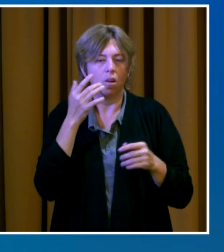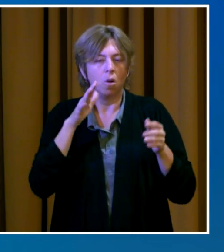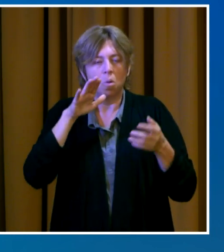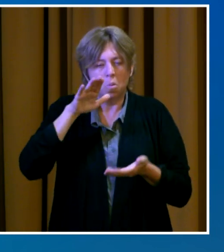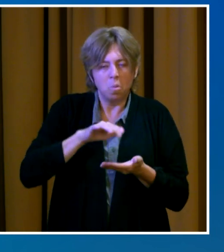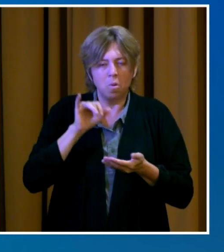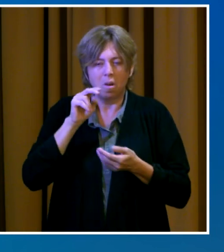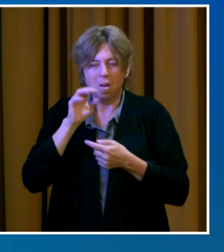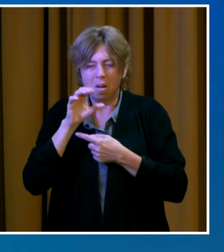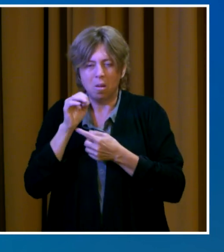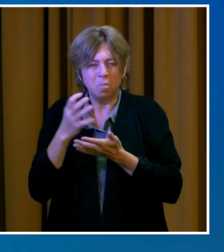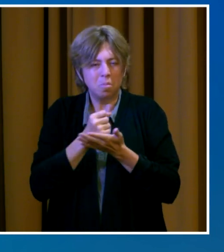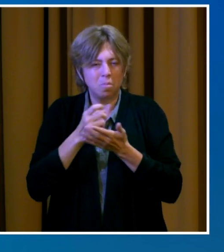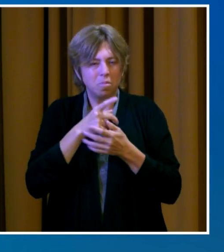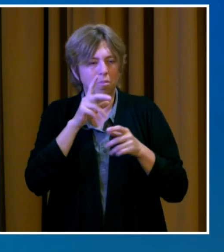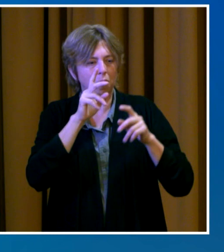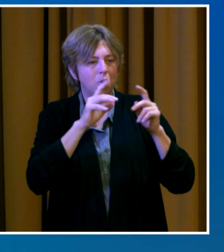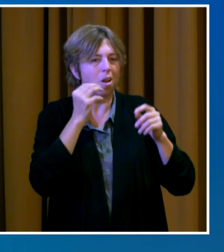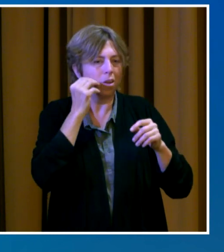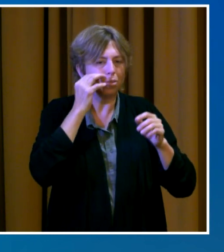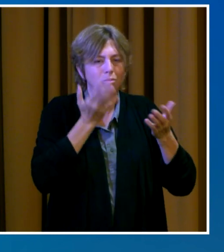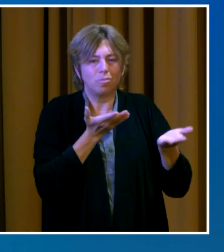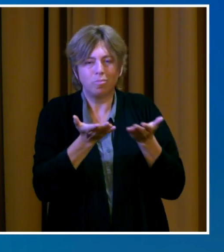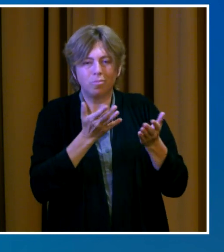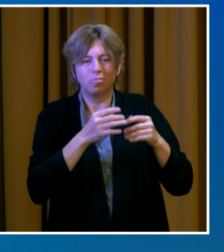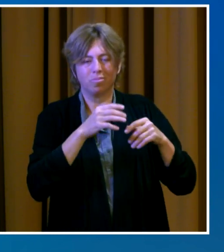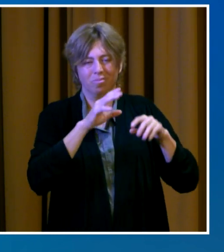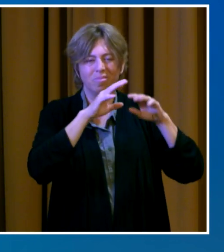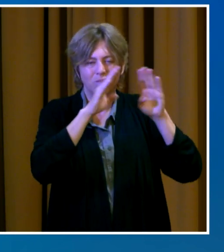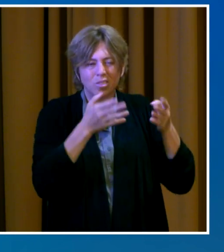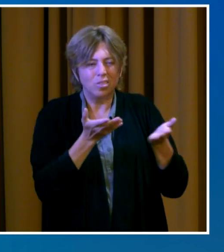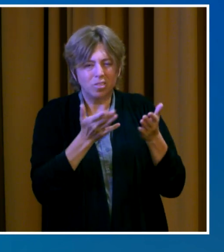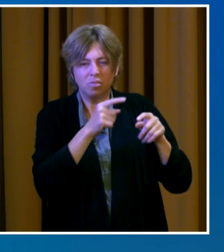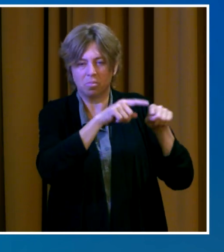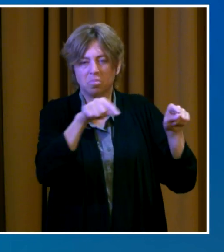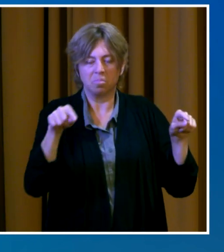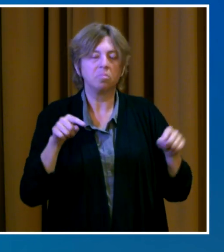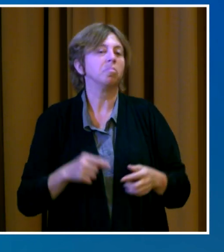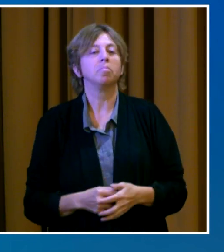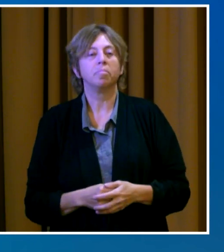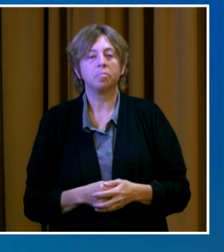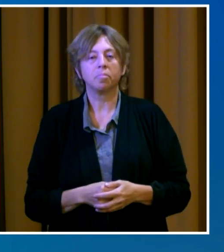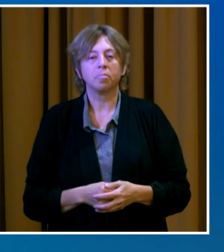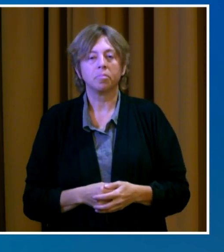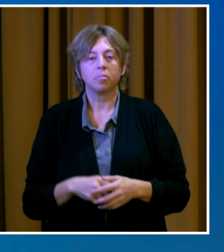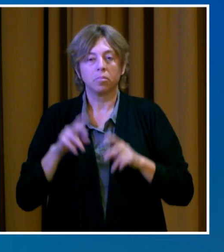The demand and need for rent and utility assistance in our community is unprecedented.